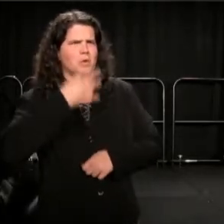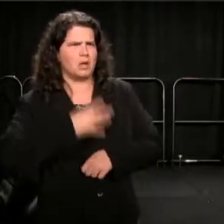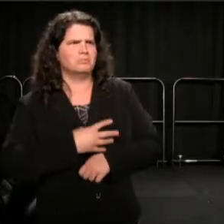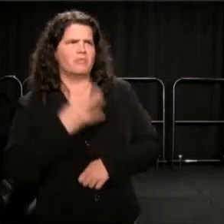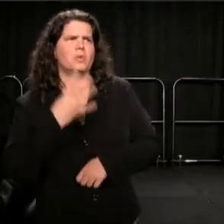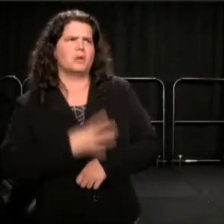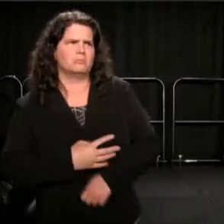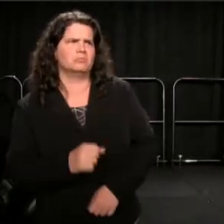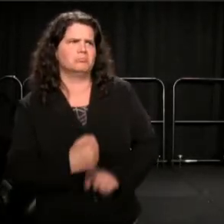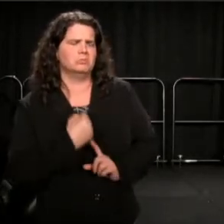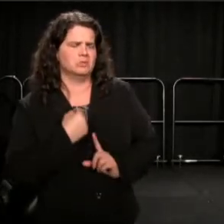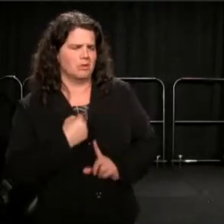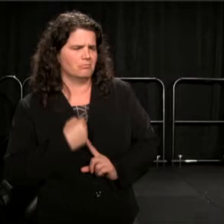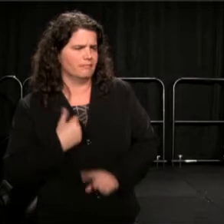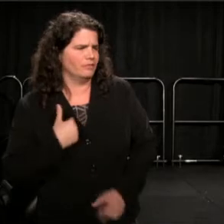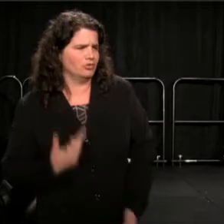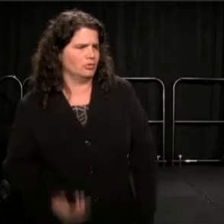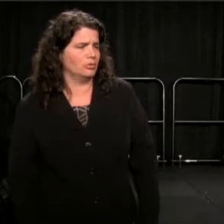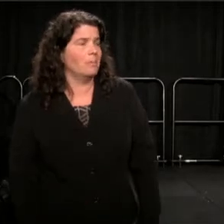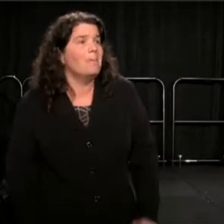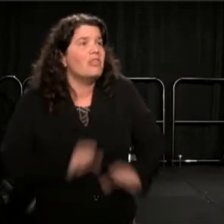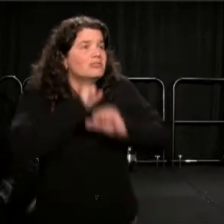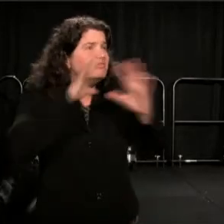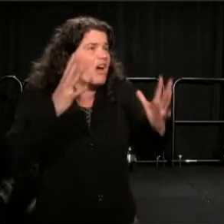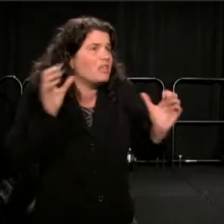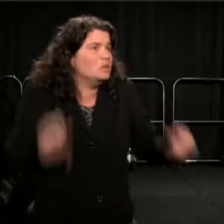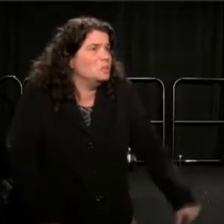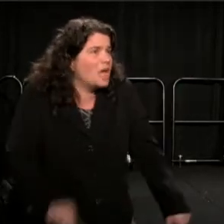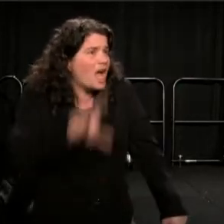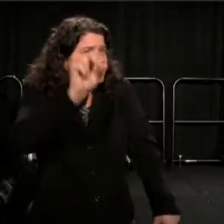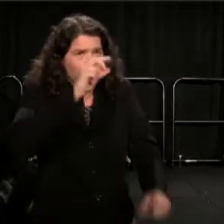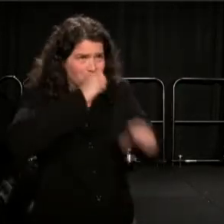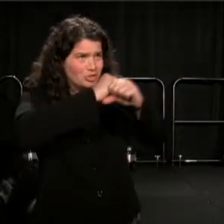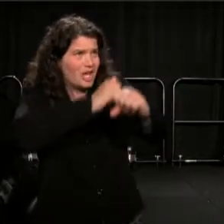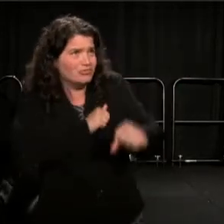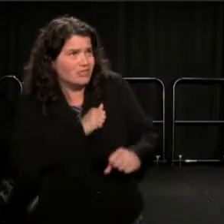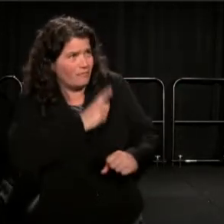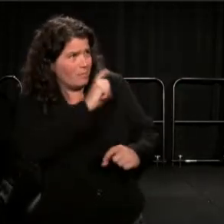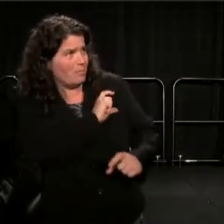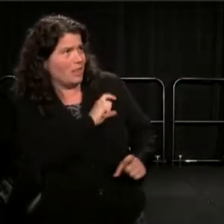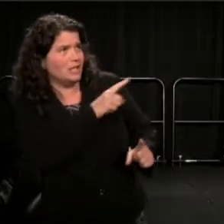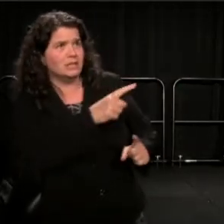There's nothing you can do to protect yourself from the police, except run your mouth.